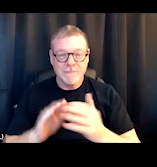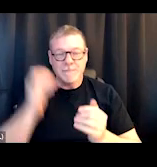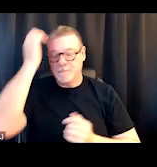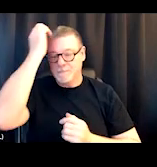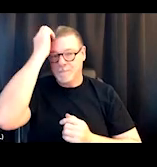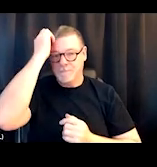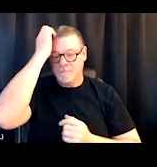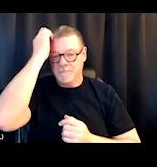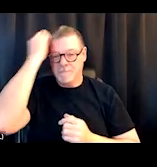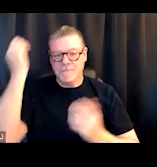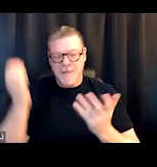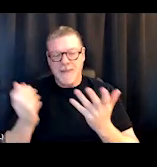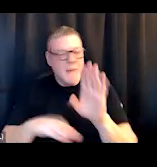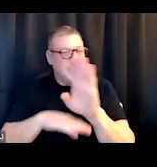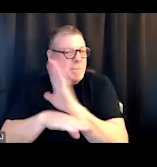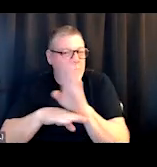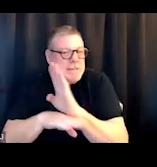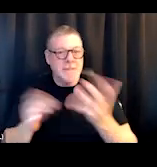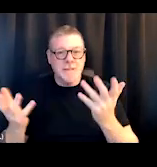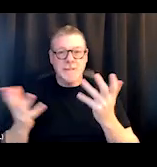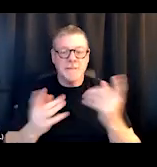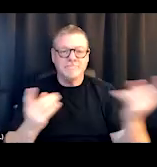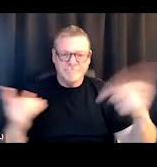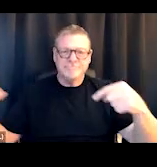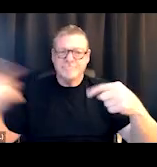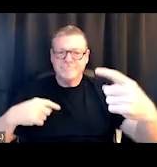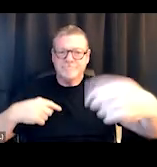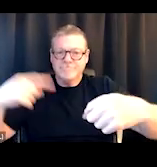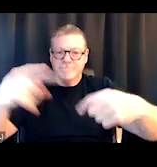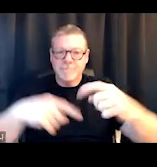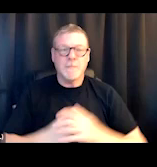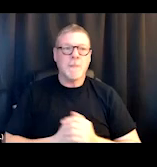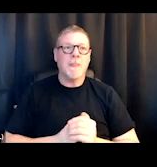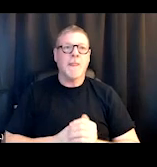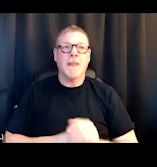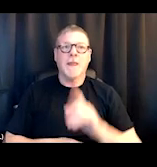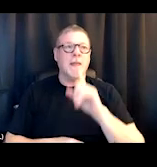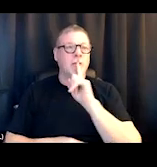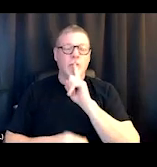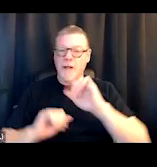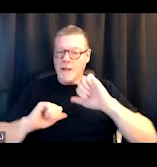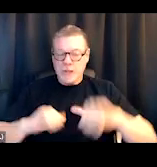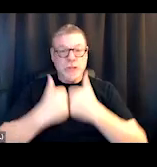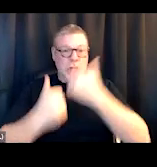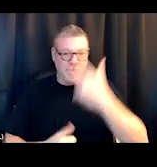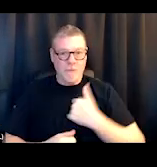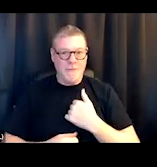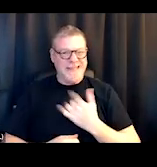You know, as an off-the-chart introvert, it's really challenging for me to go out there